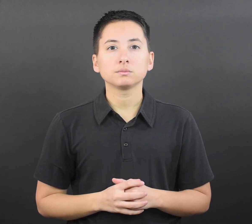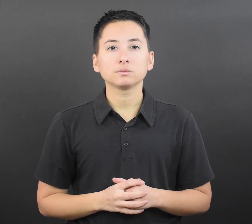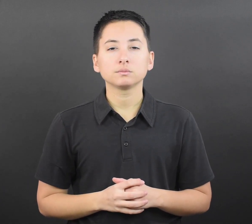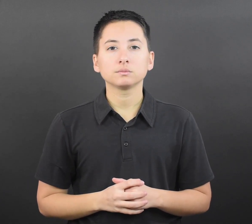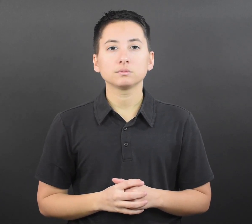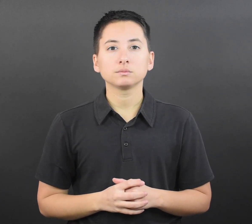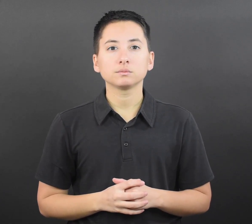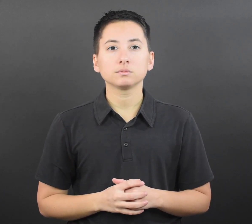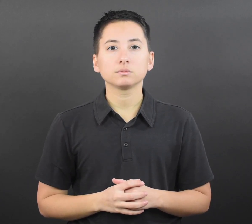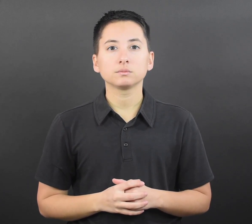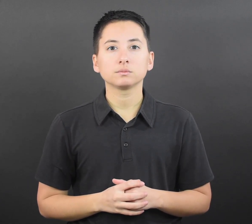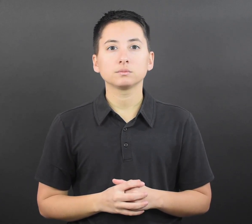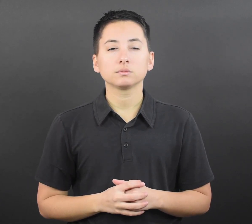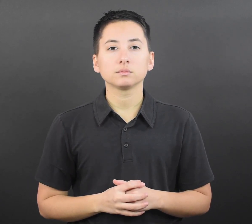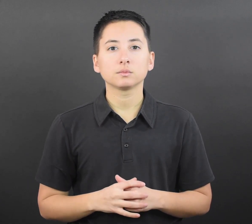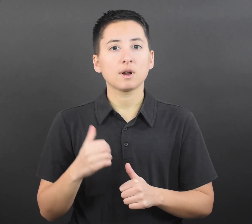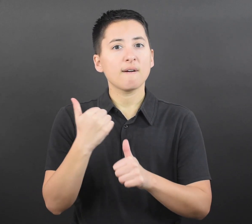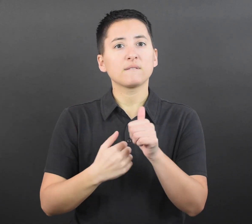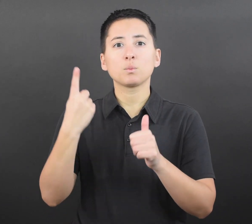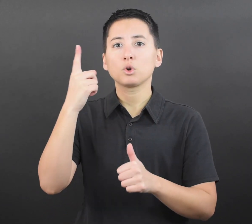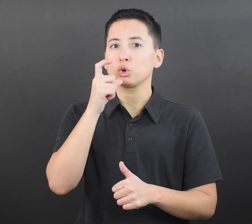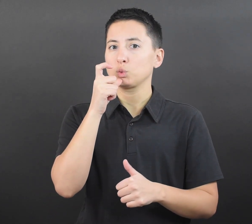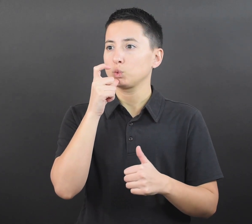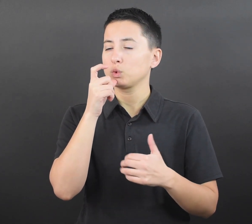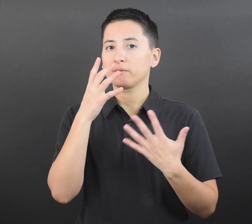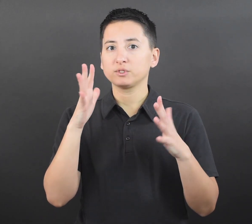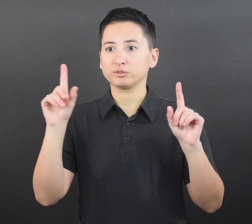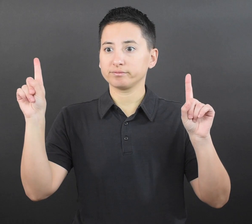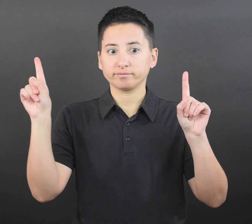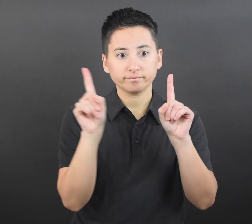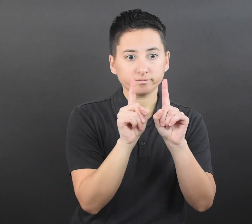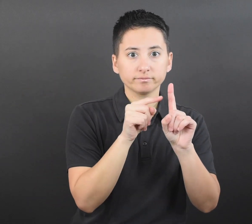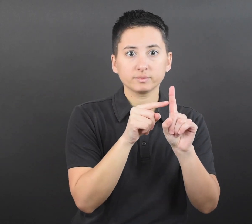Everyone who is a close contact should wear a well-fitting mask